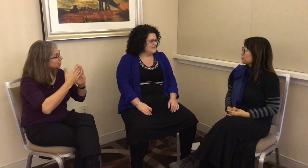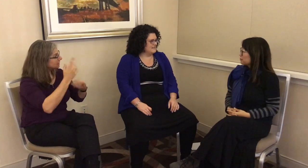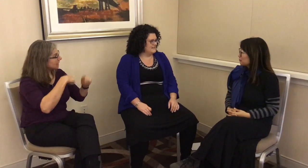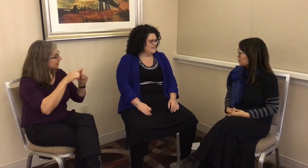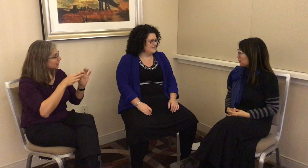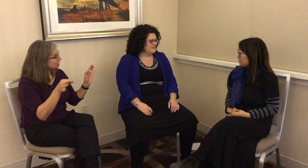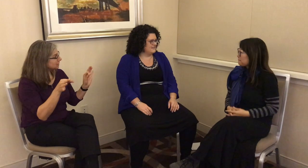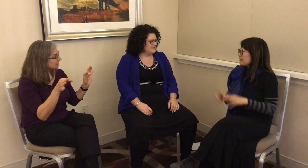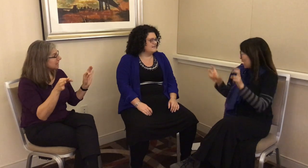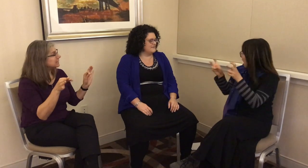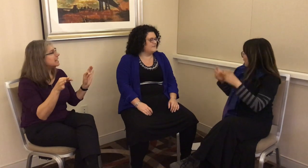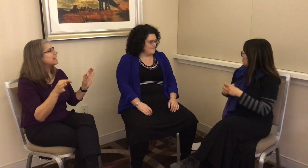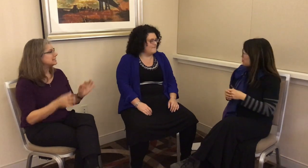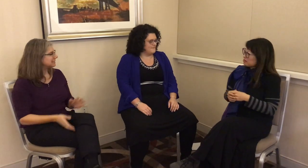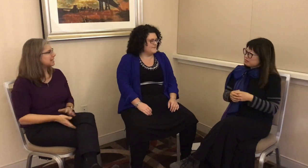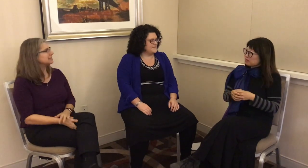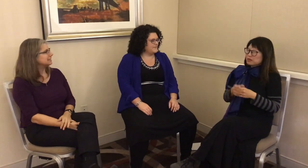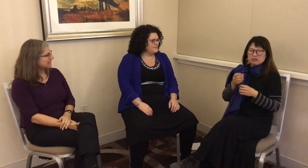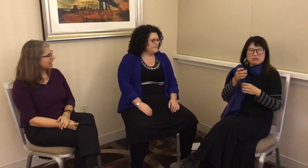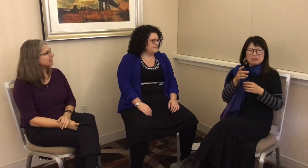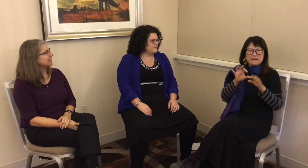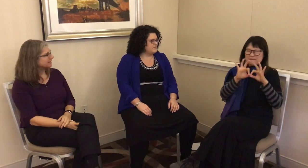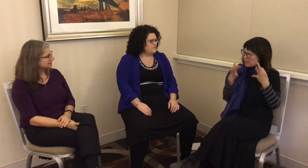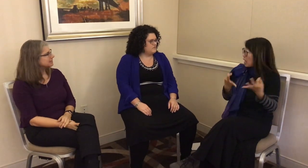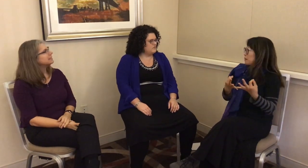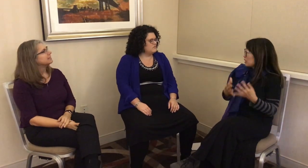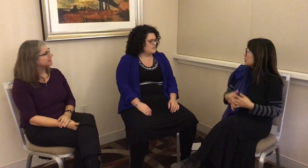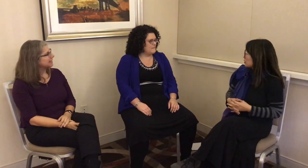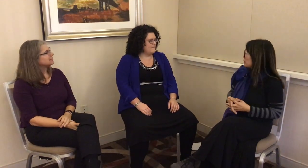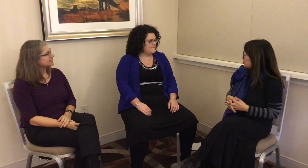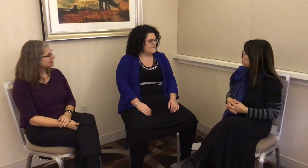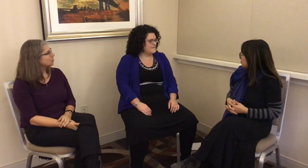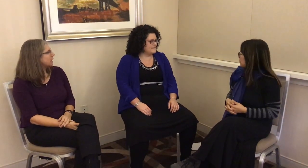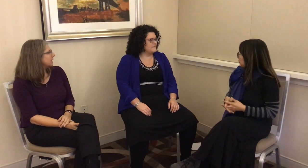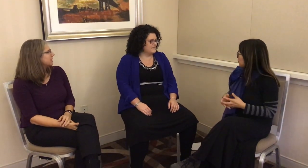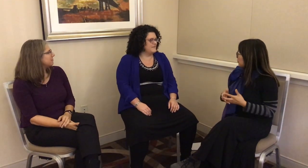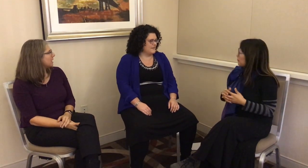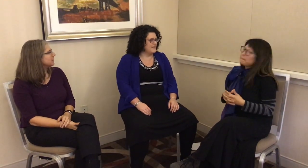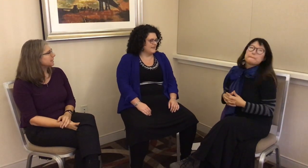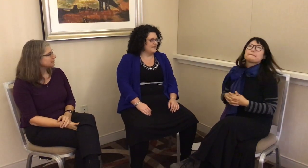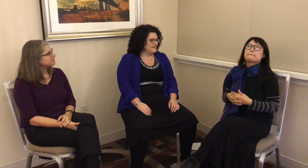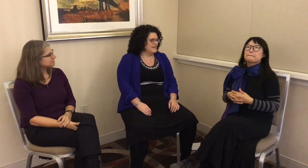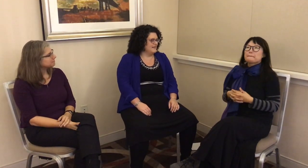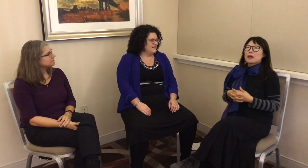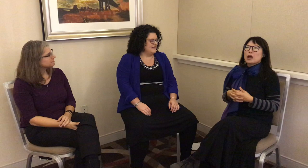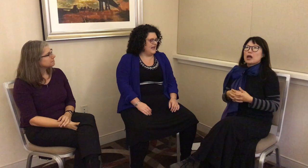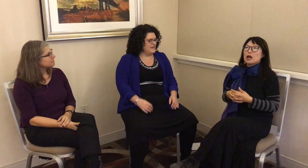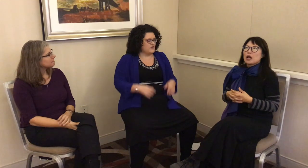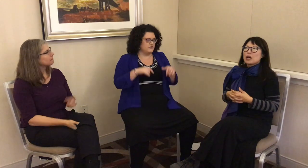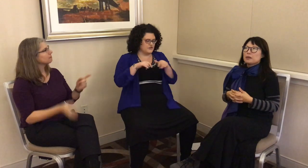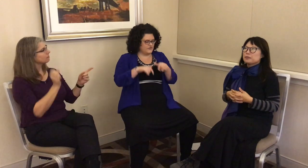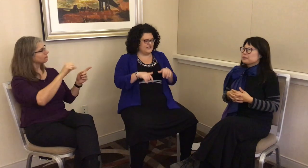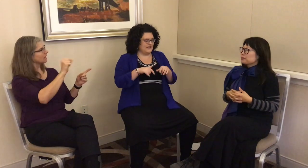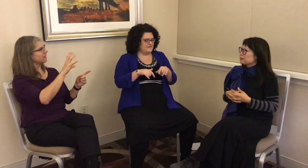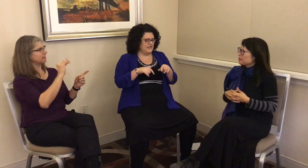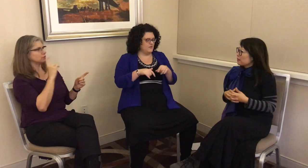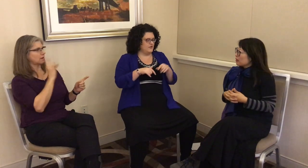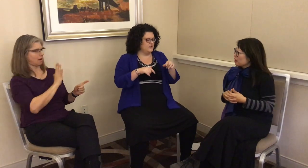L: Yes, yes, exactly, yes, like in a family. G: There’s a really nice video on YouTube